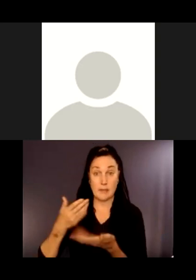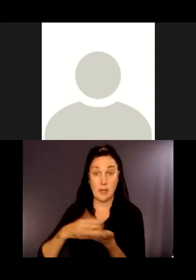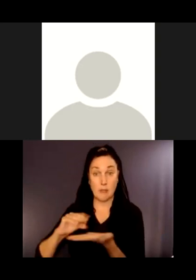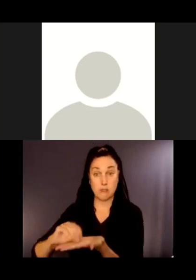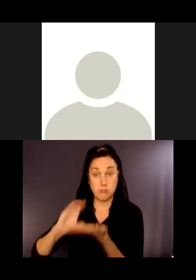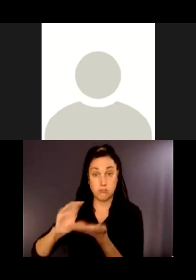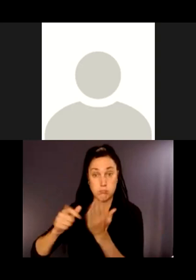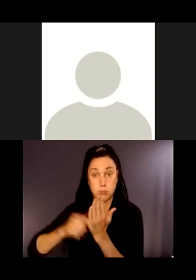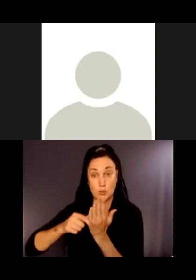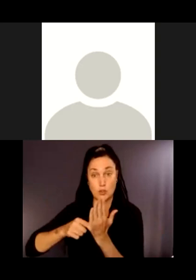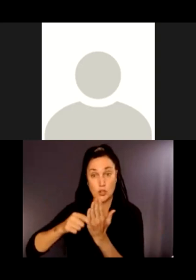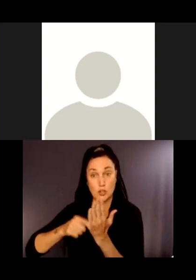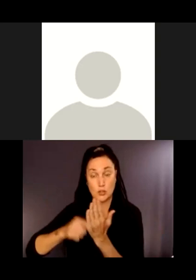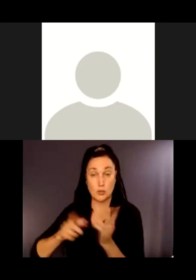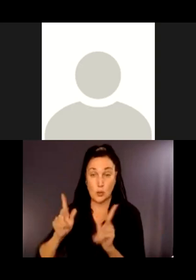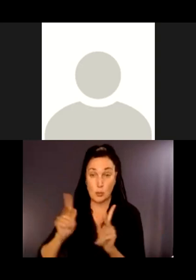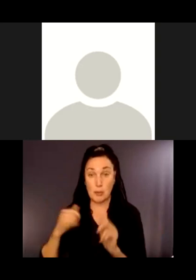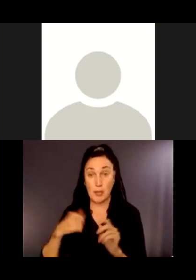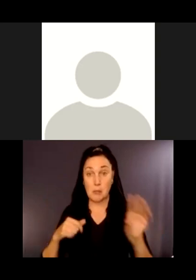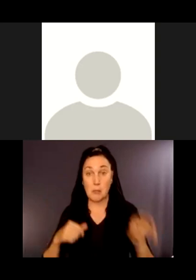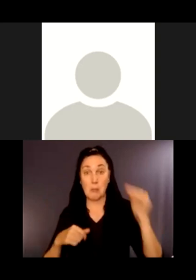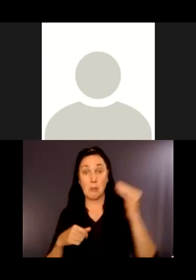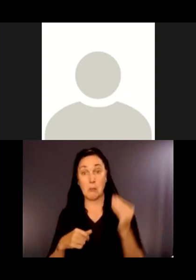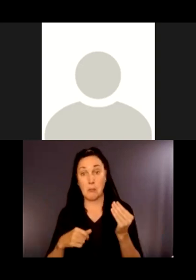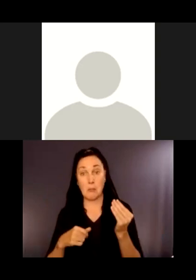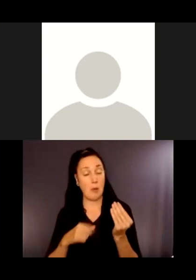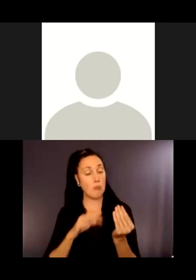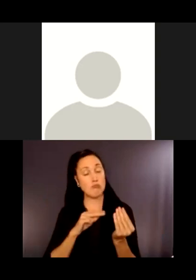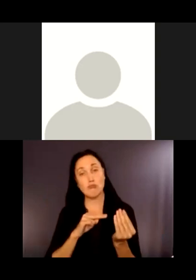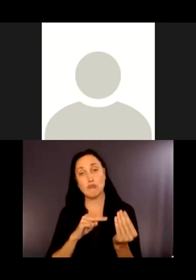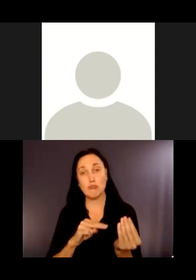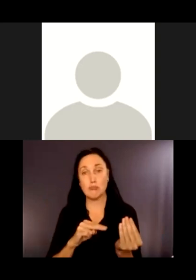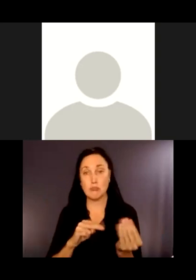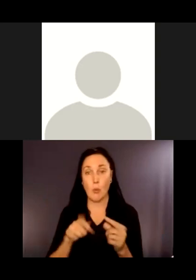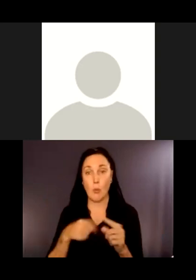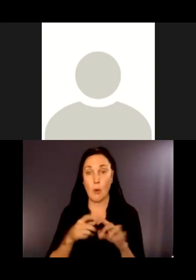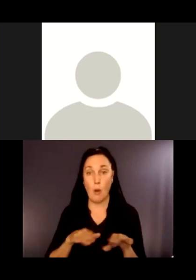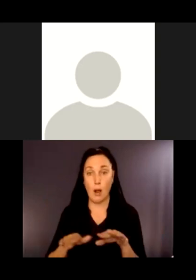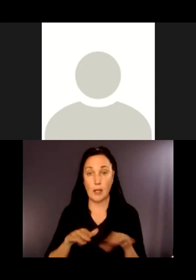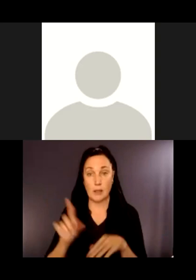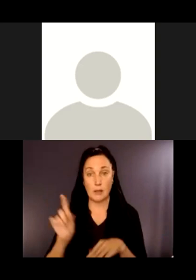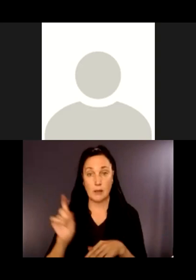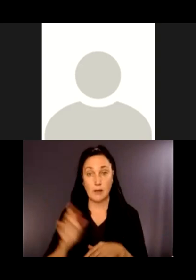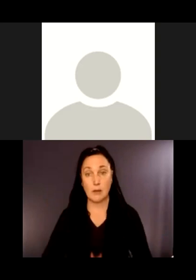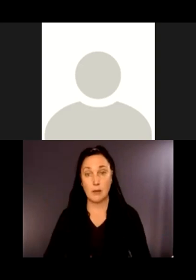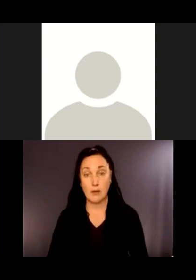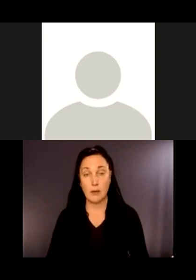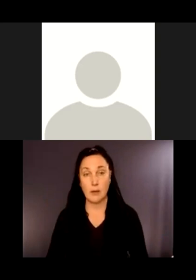orientation or culture or history? This is Ron again.